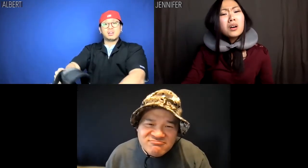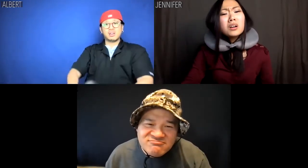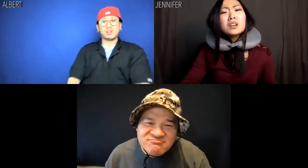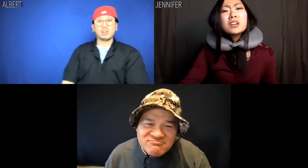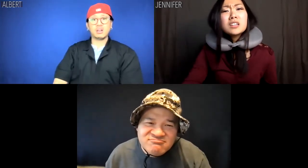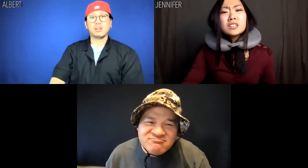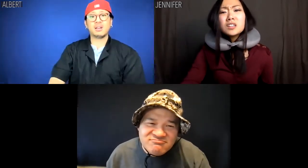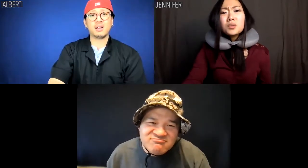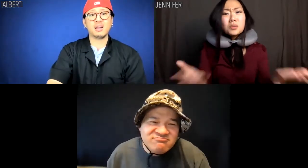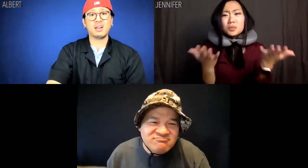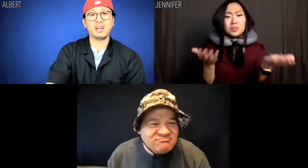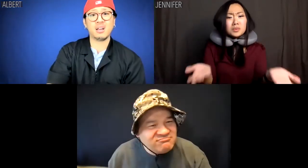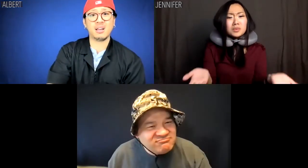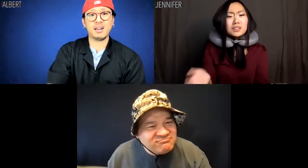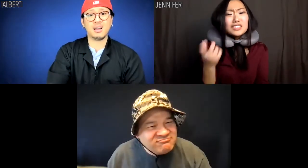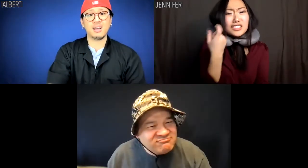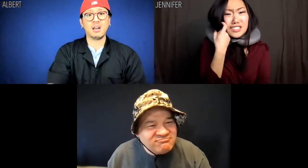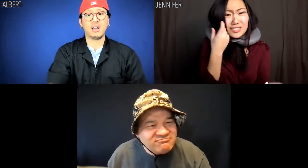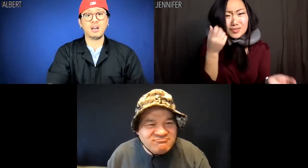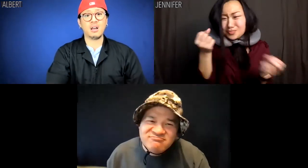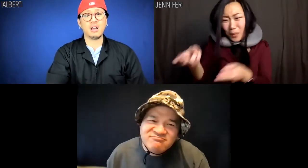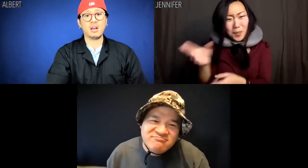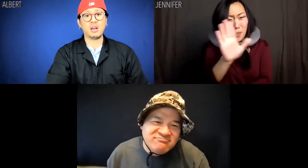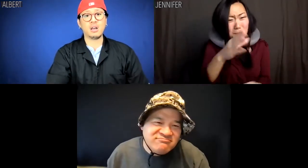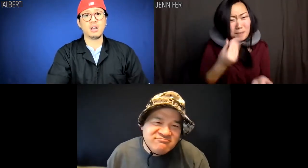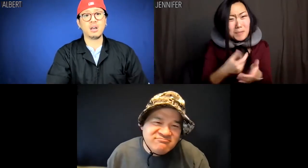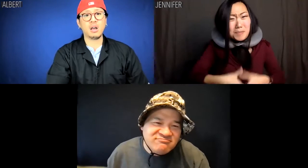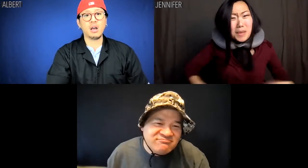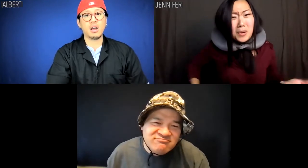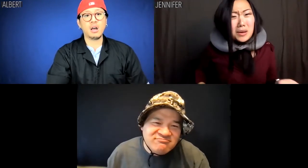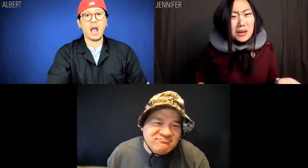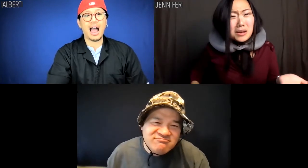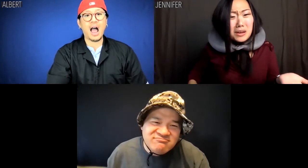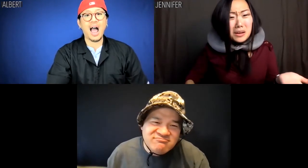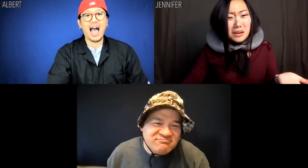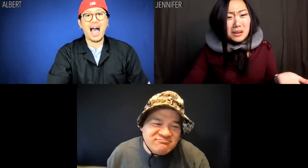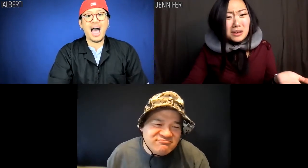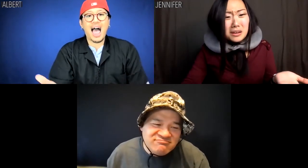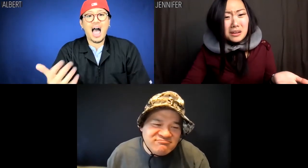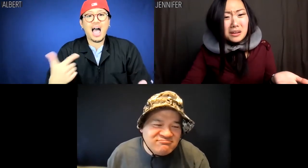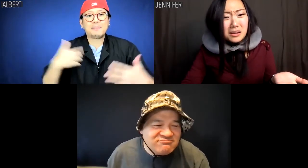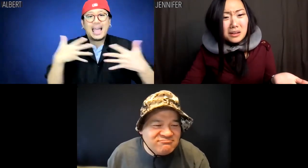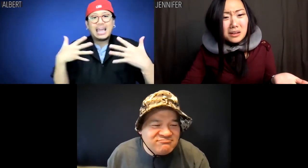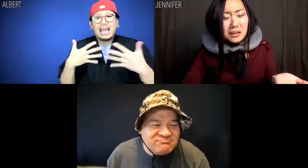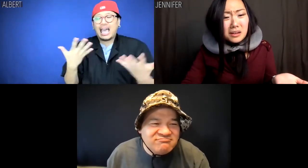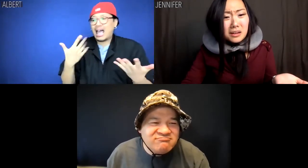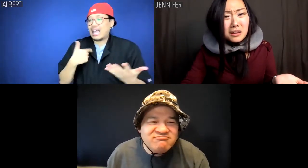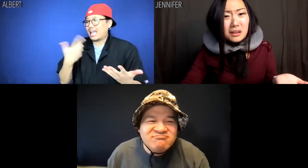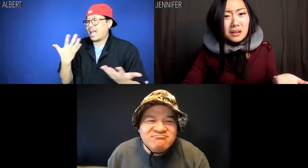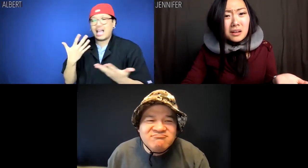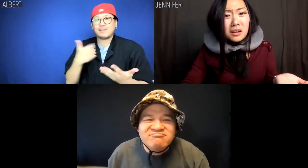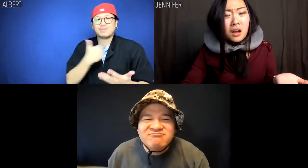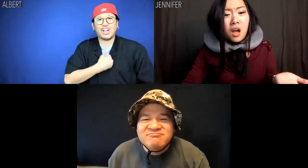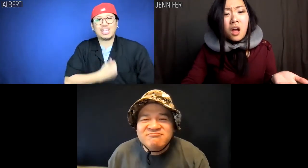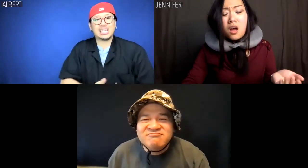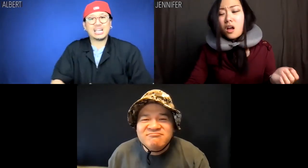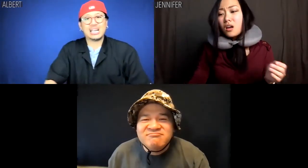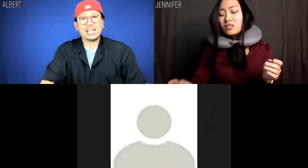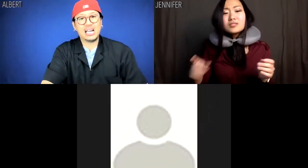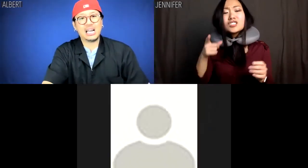Jennifer: Did you just fucking throw them your money belt? Albert: I panicked. I'm sorry.